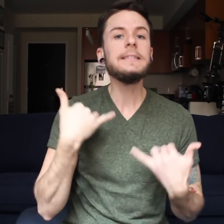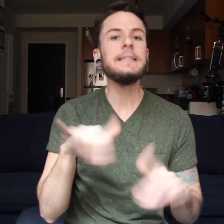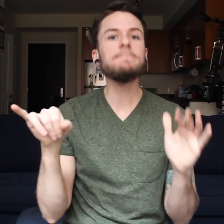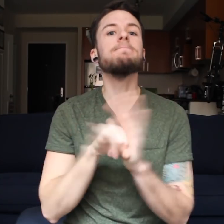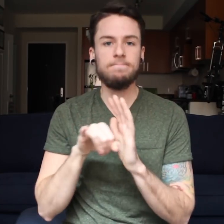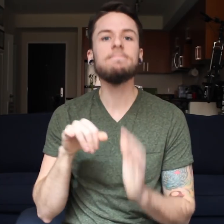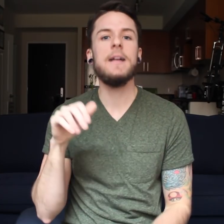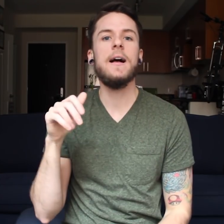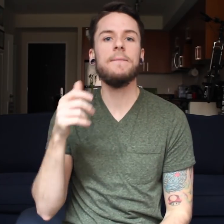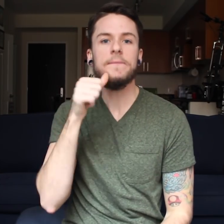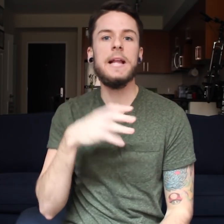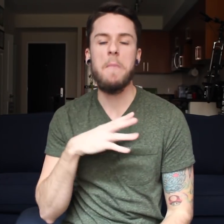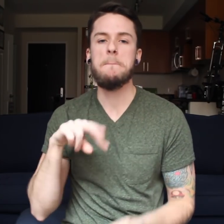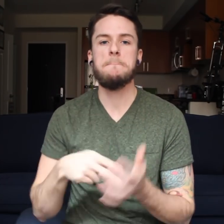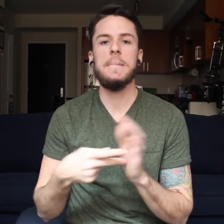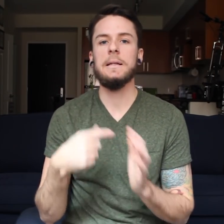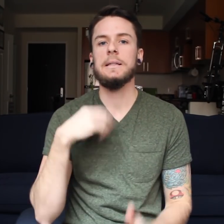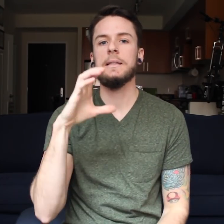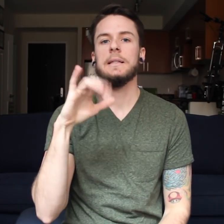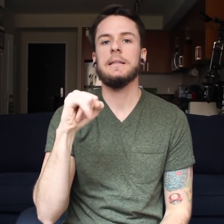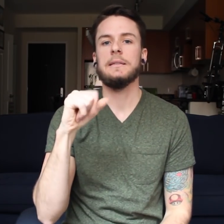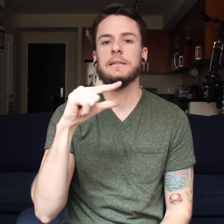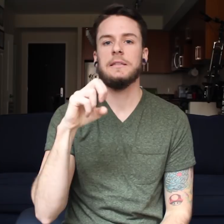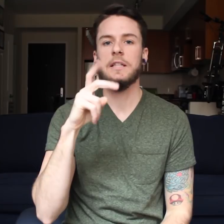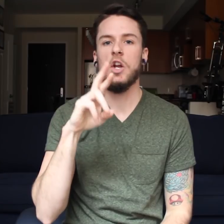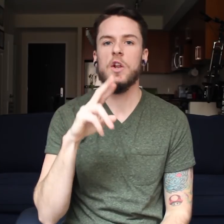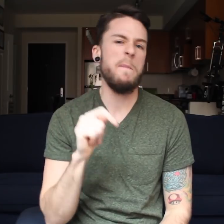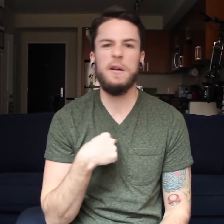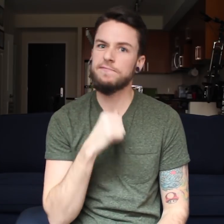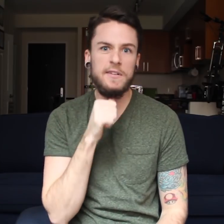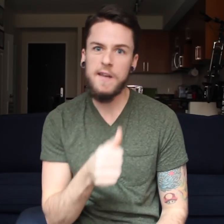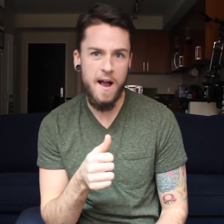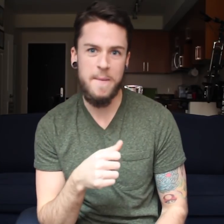that I am a woman now, then that means I am cisgender. However, I am not,